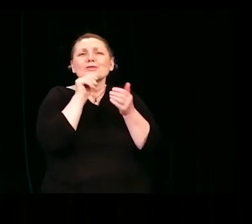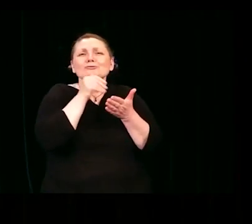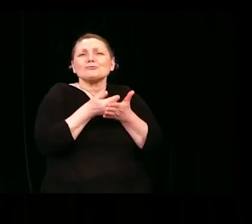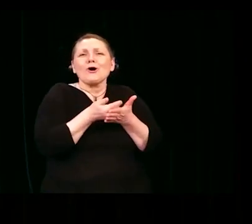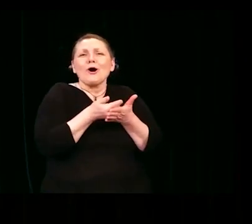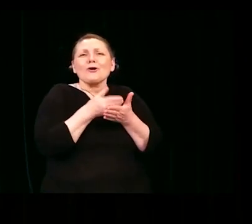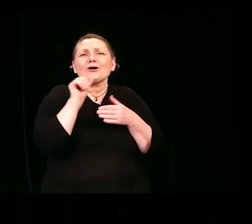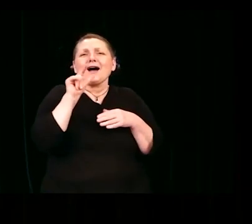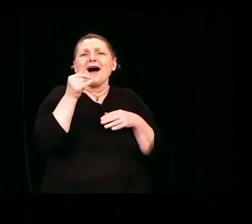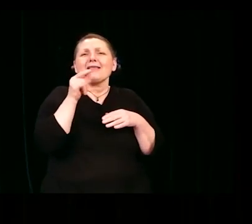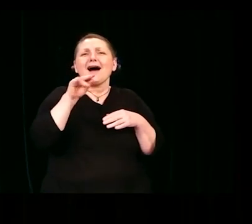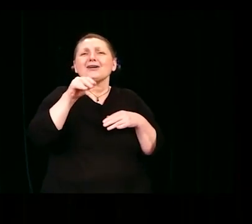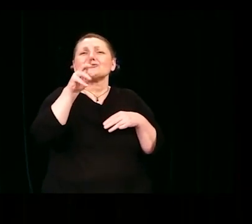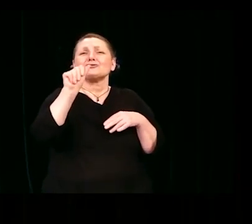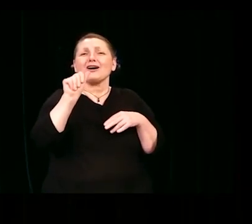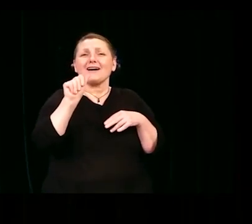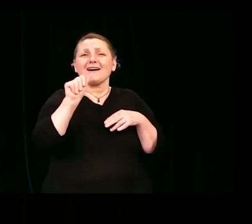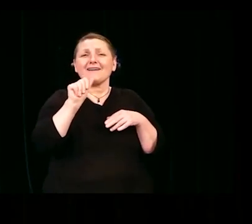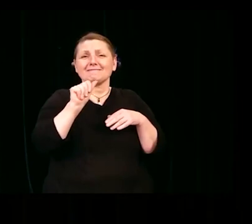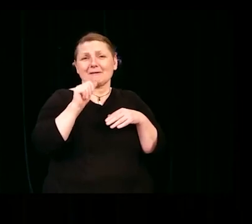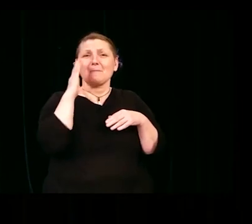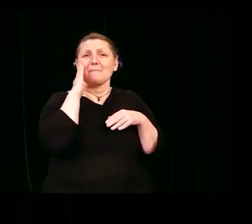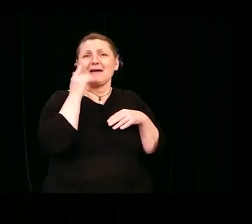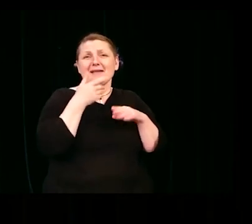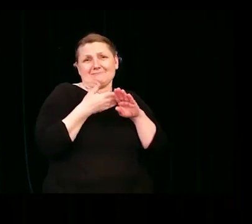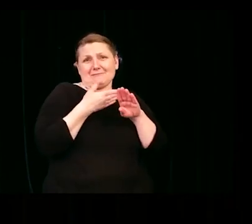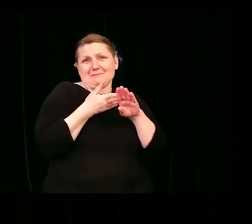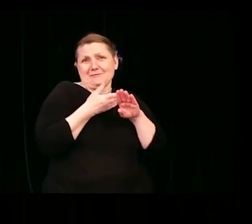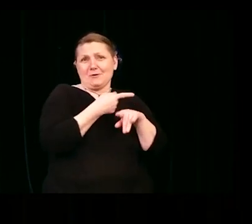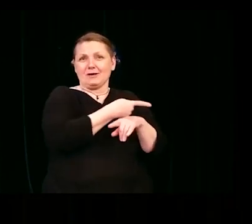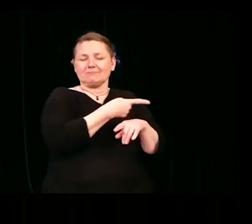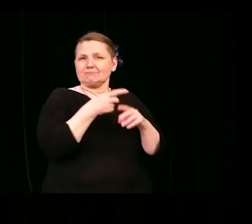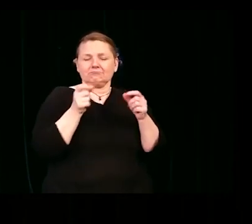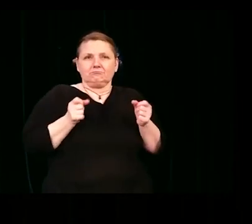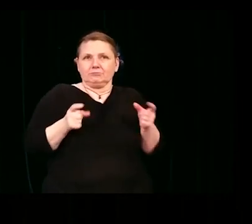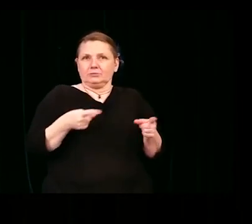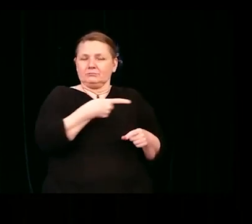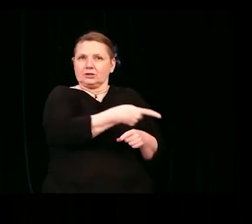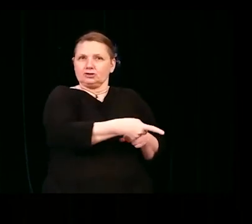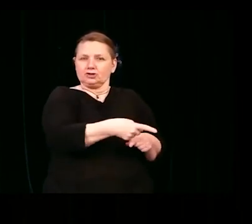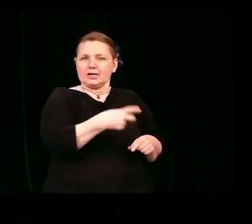Alejandra, before bed, when spontaneously she said "thank you."